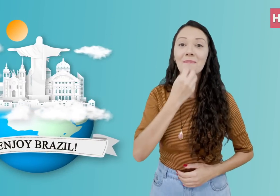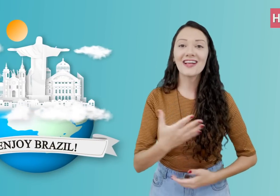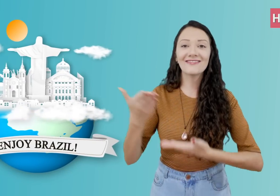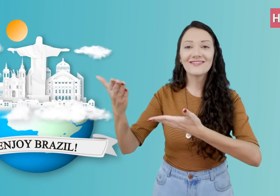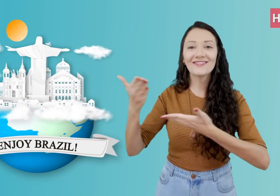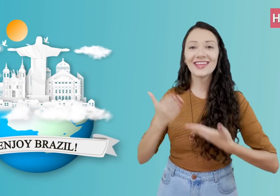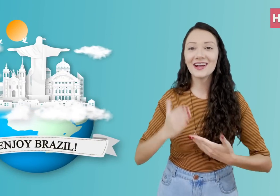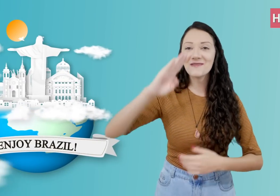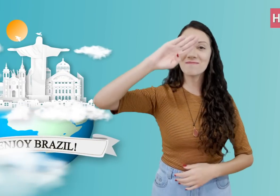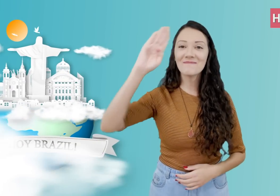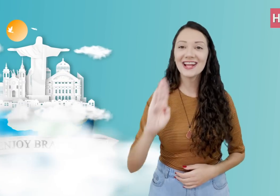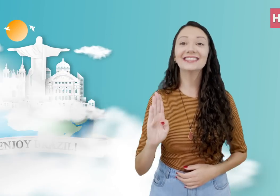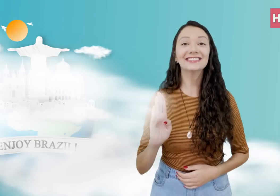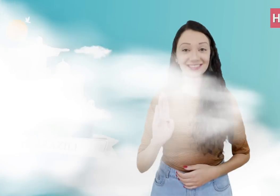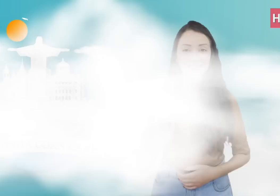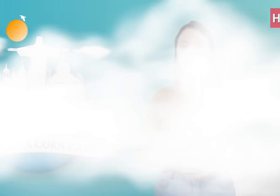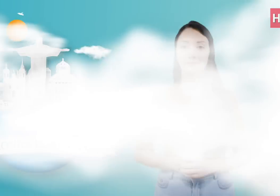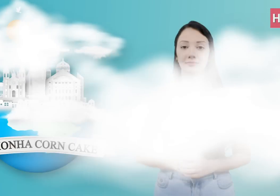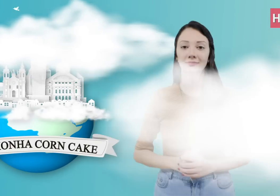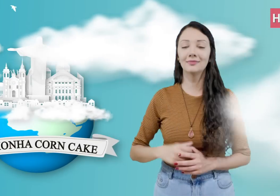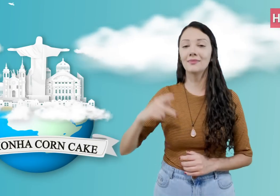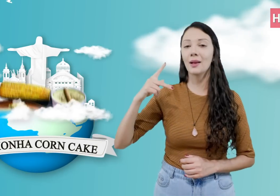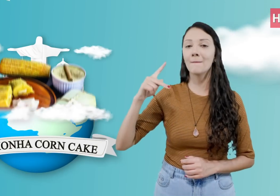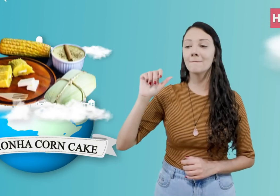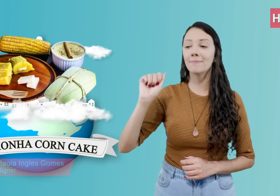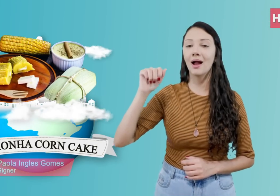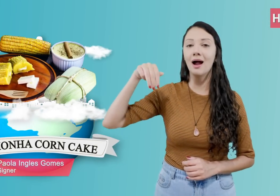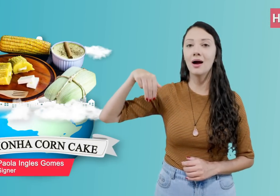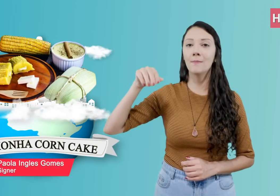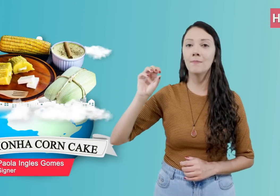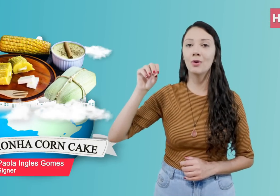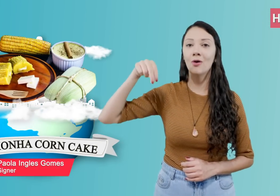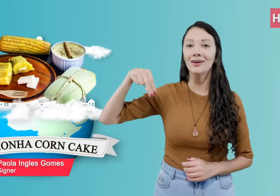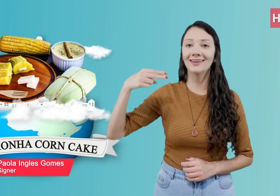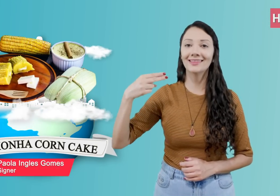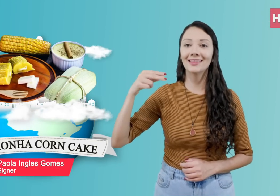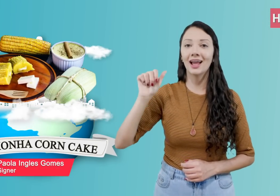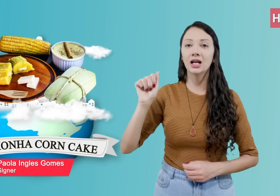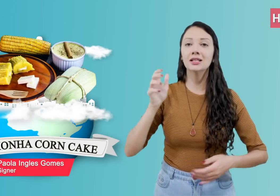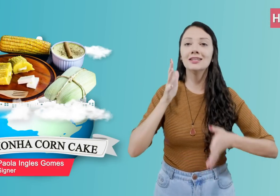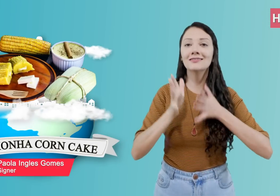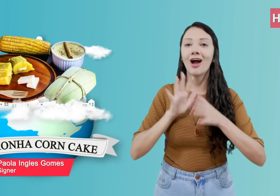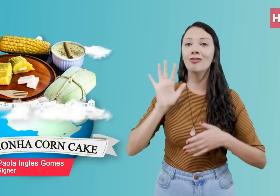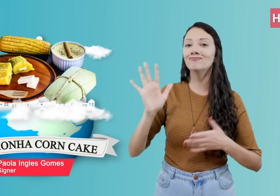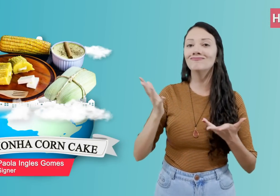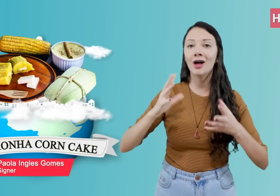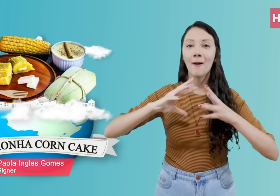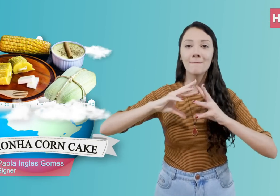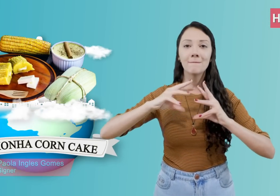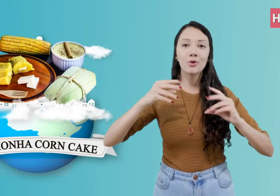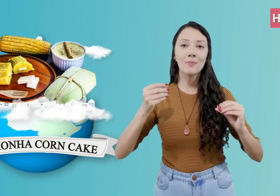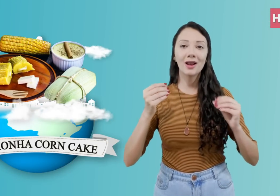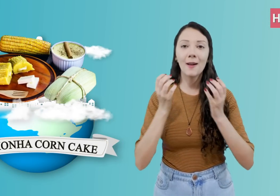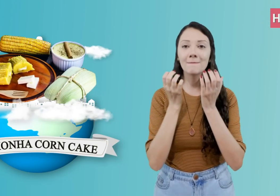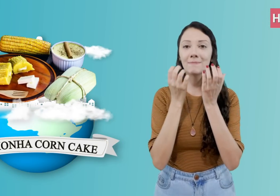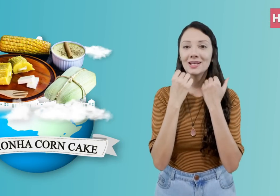Welcome to Brazil! Pamonha is a traditional Brazilian food